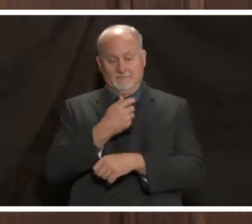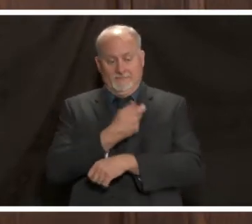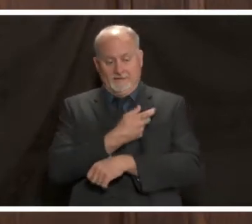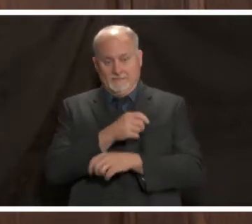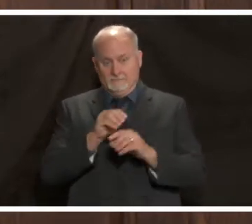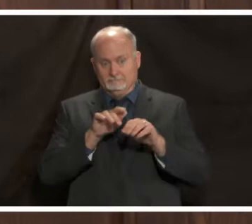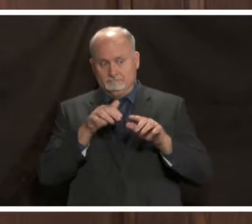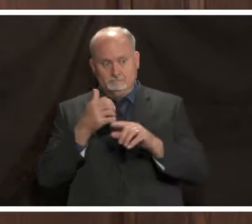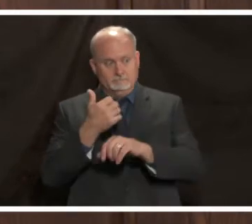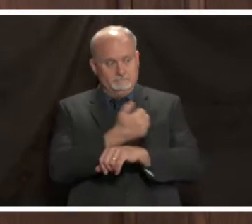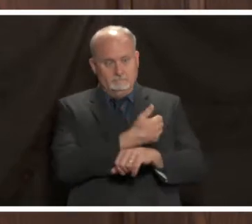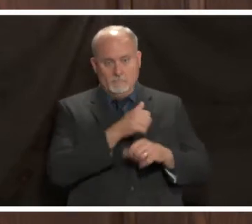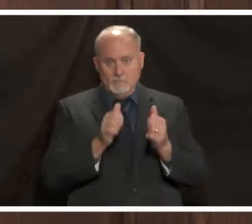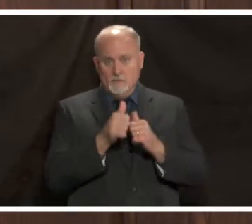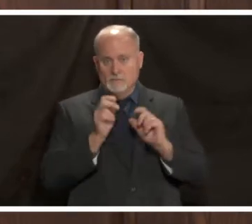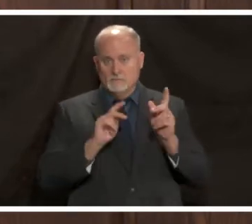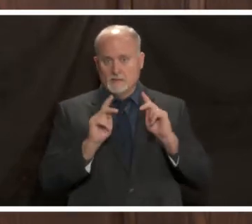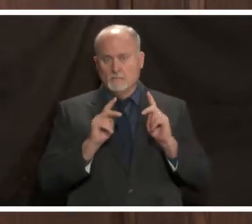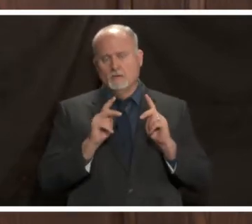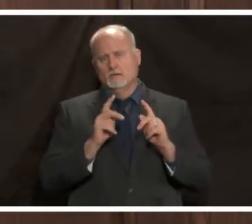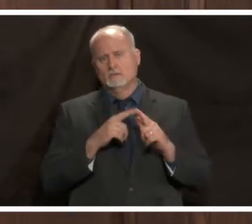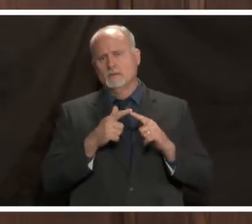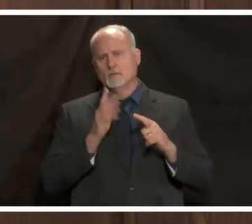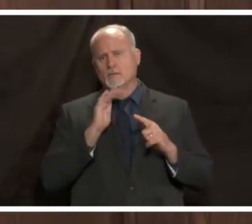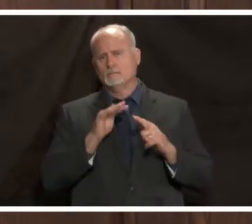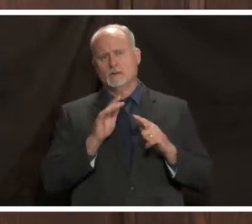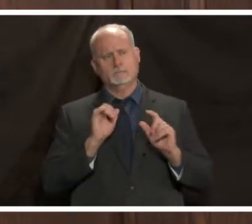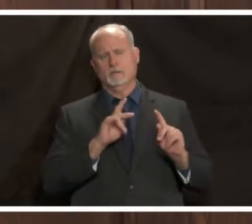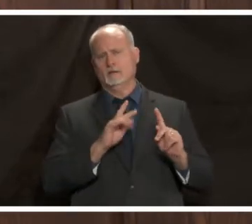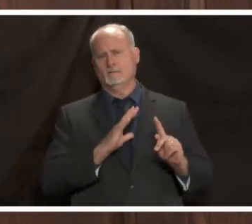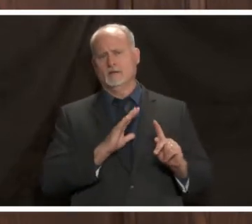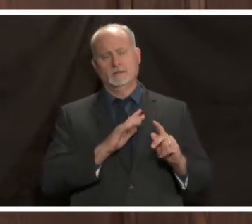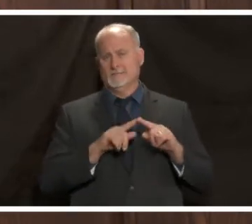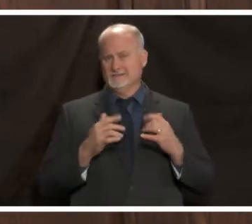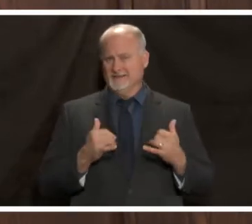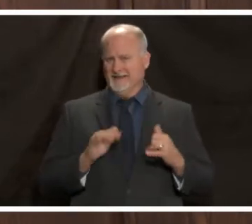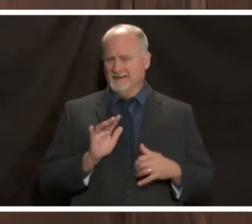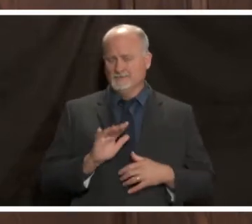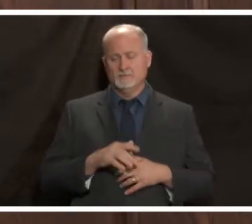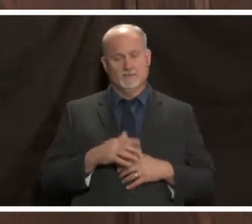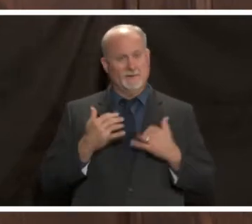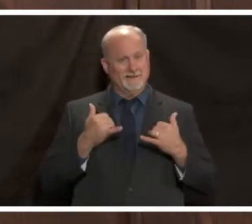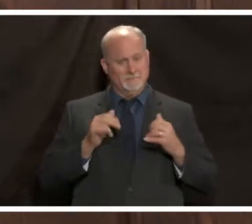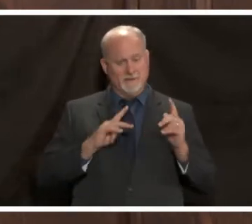gathering in indoor spaces right now where people are not wearing masks especially if